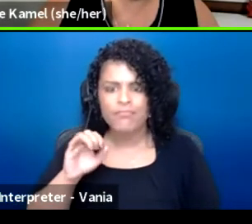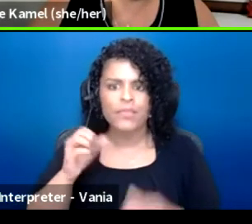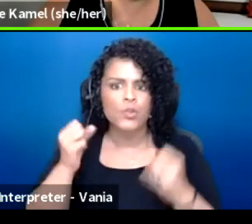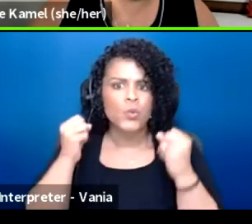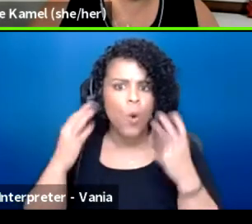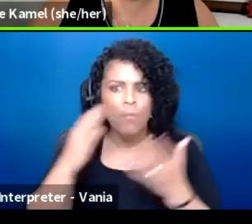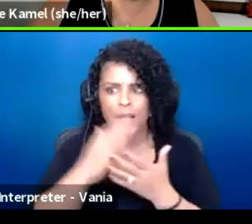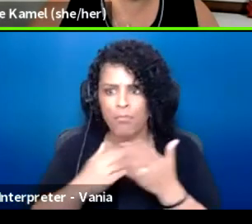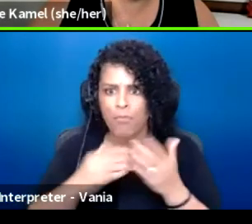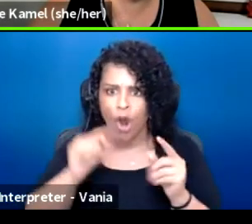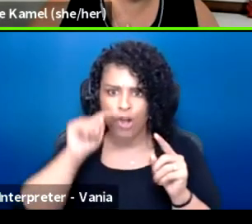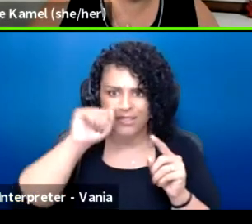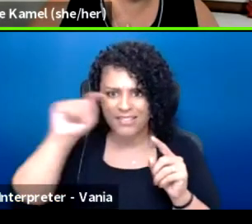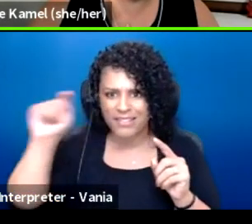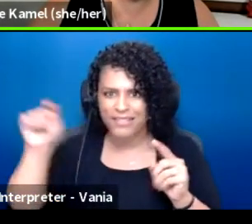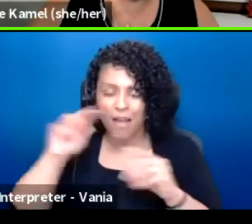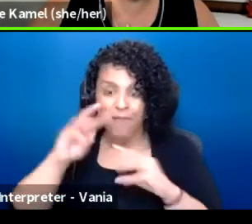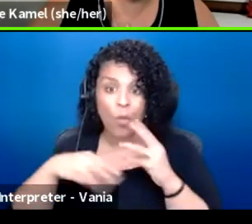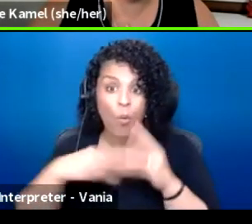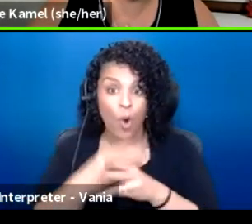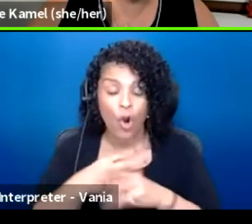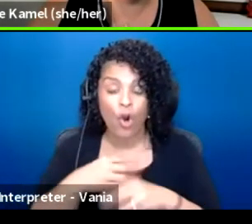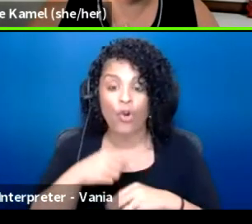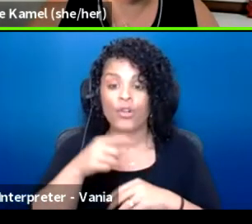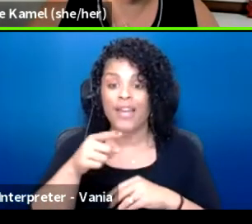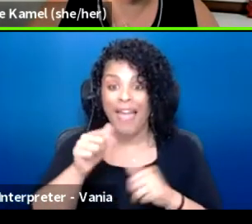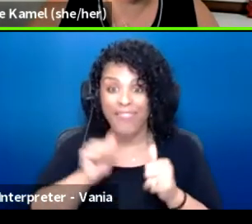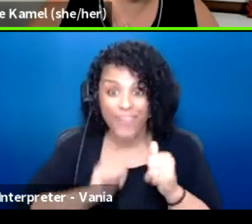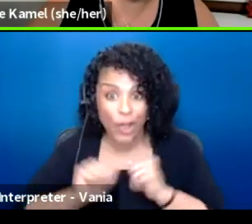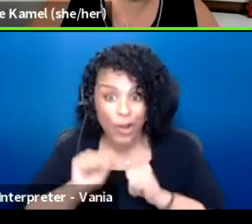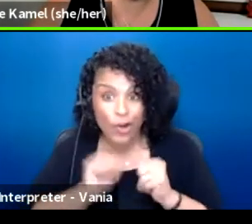theater and storytelling is a community activity.